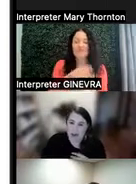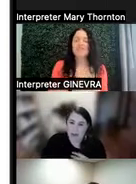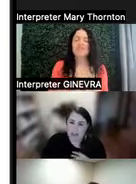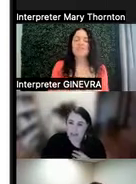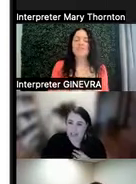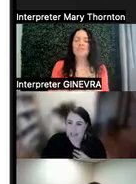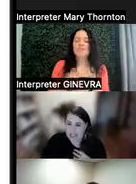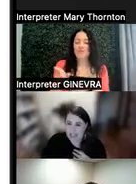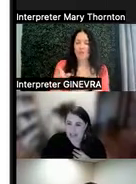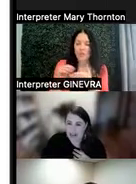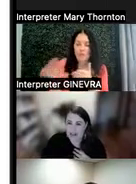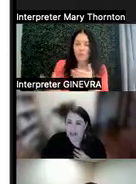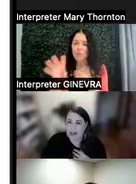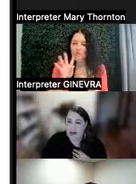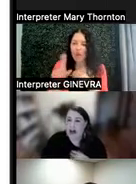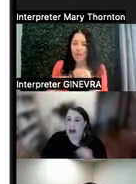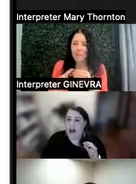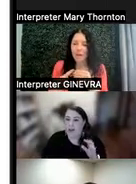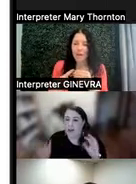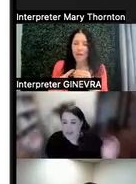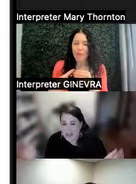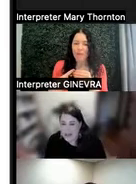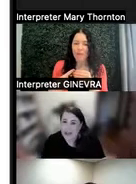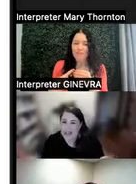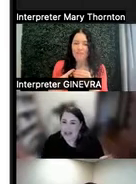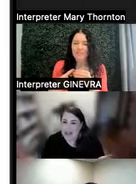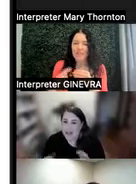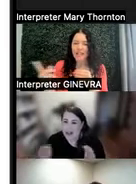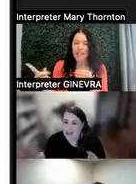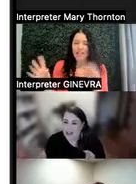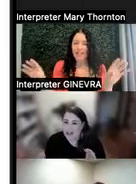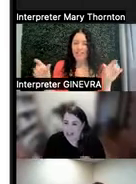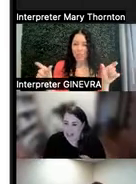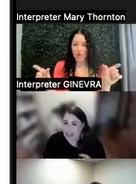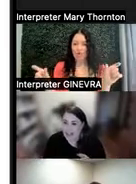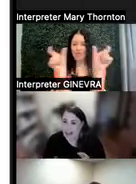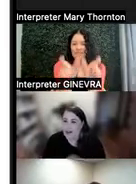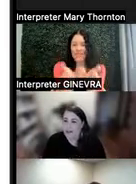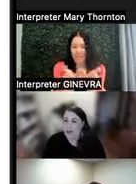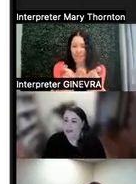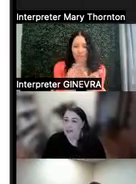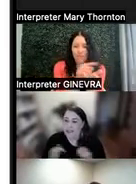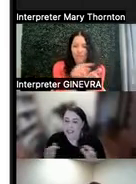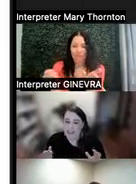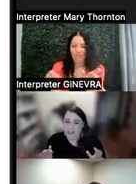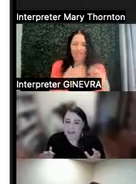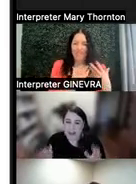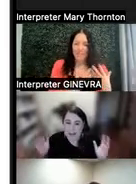was this idea of putting these two things together to understand and sort of give what I would